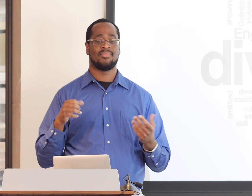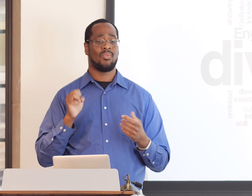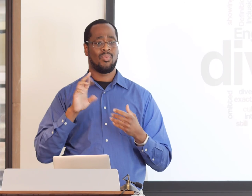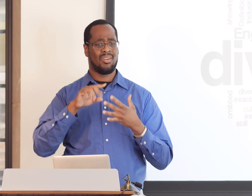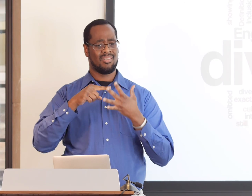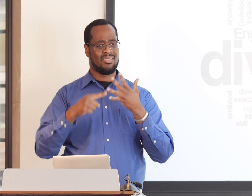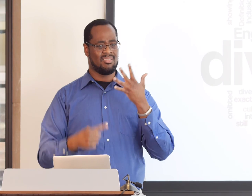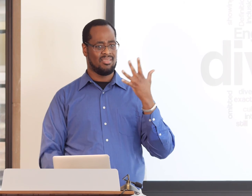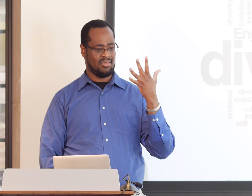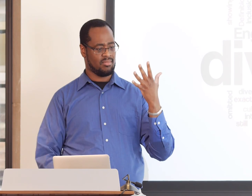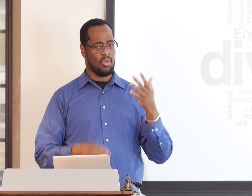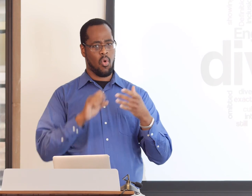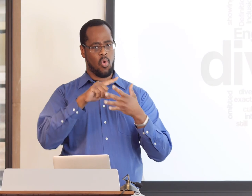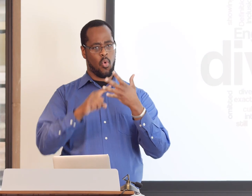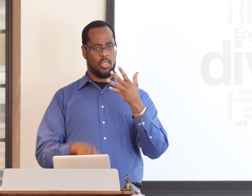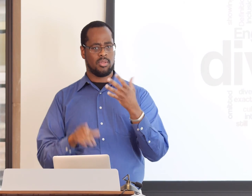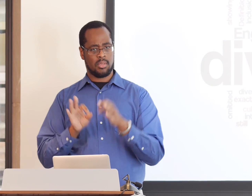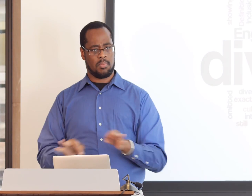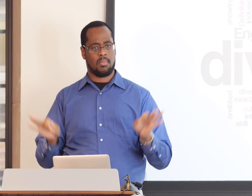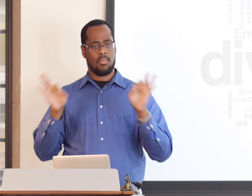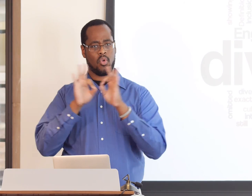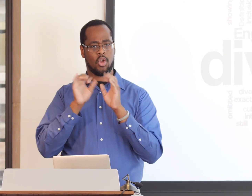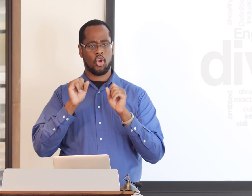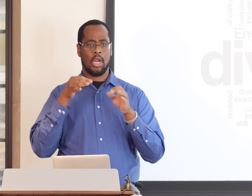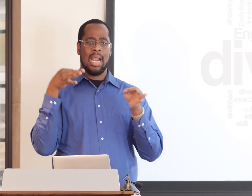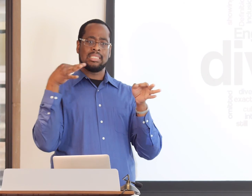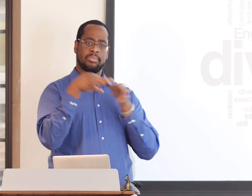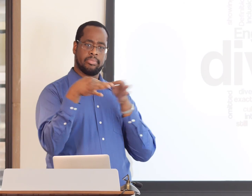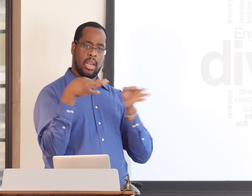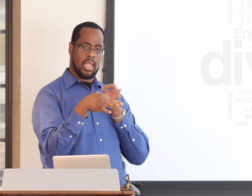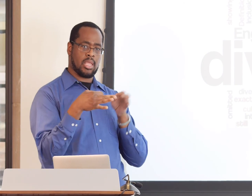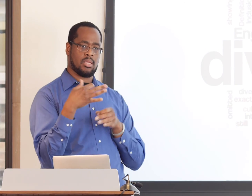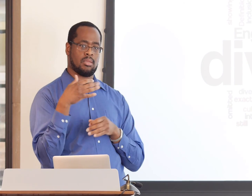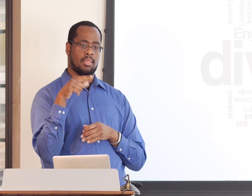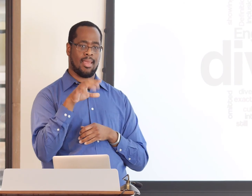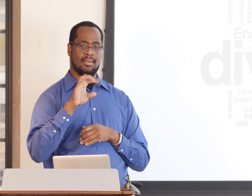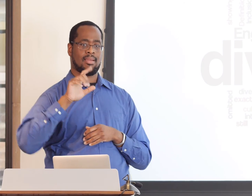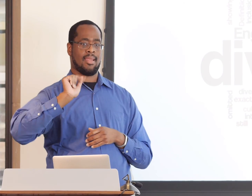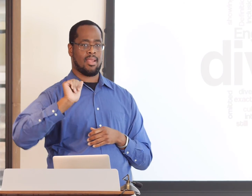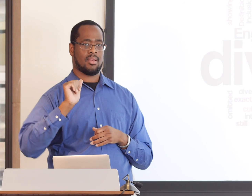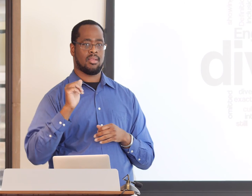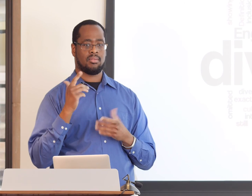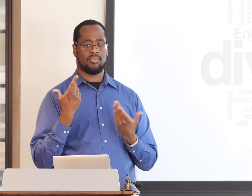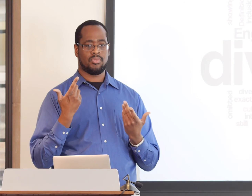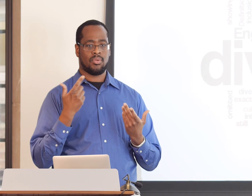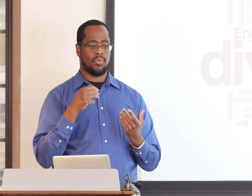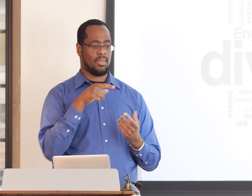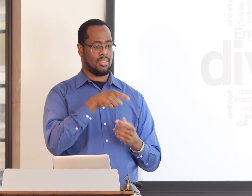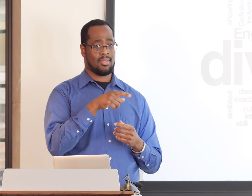Asian community, Spanish community, other religions, are not considered, and those are important factors that could